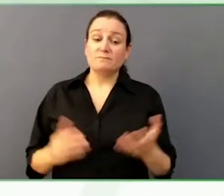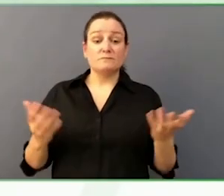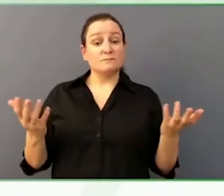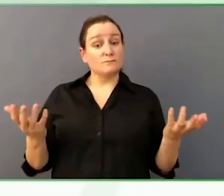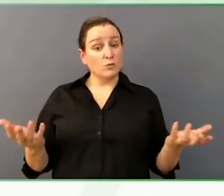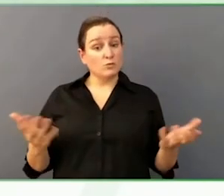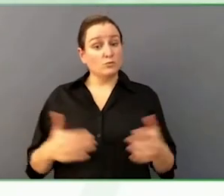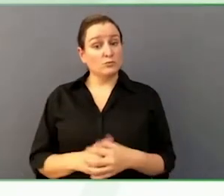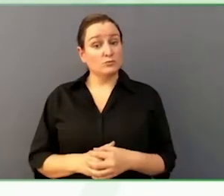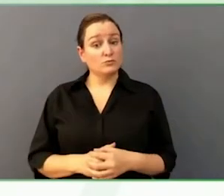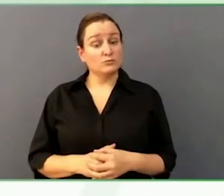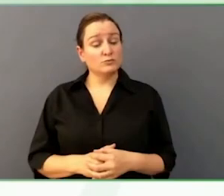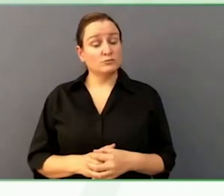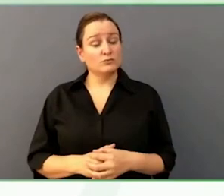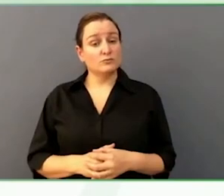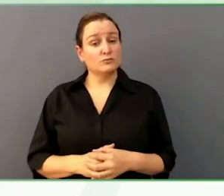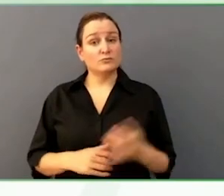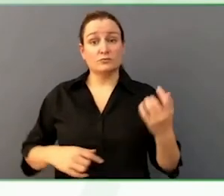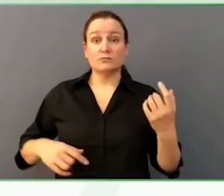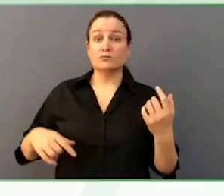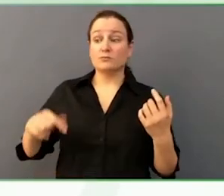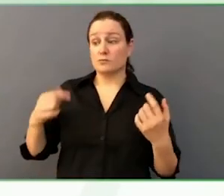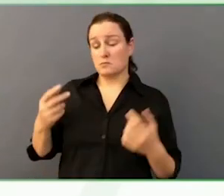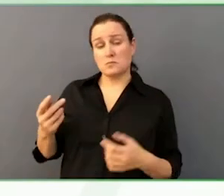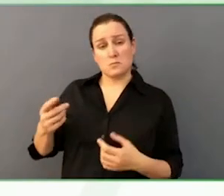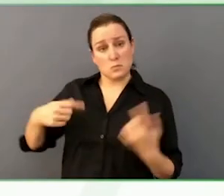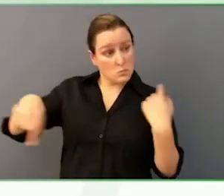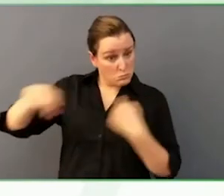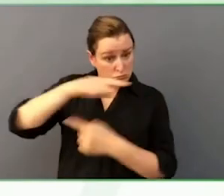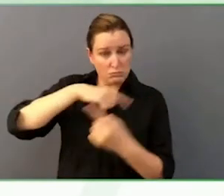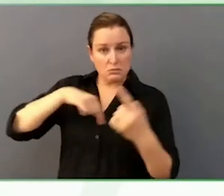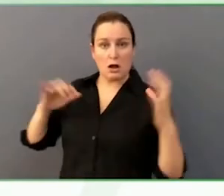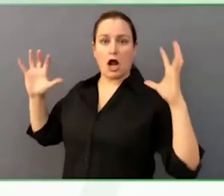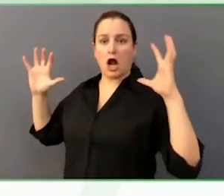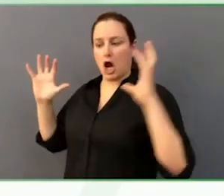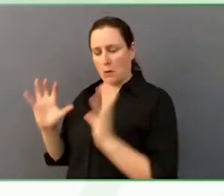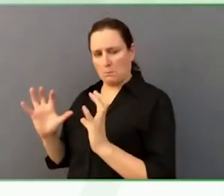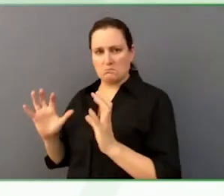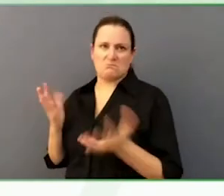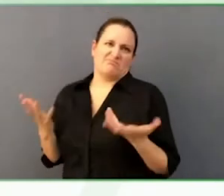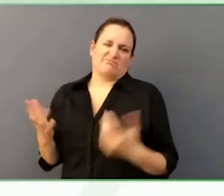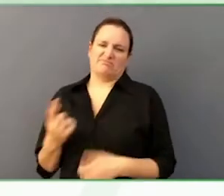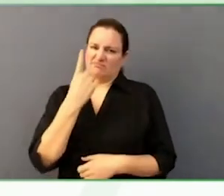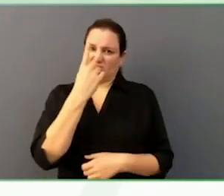times a year, generally, one big annual review, and we ask everybody